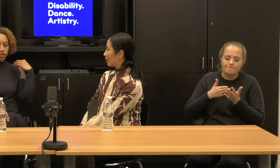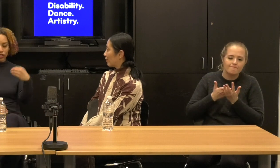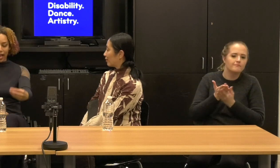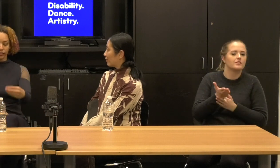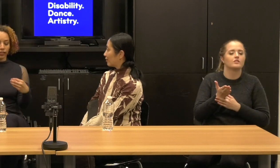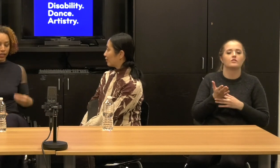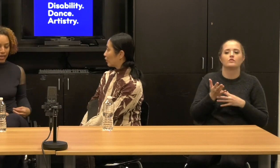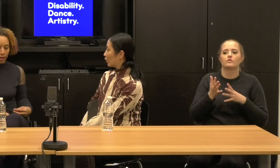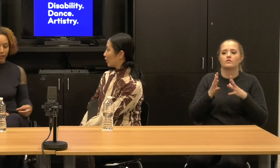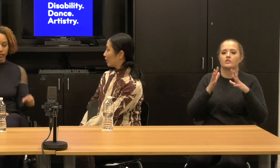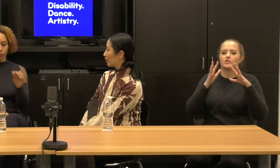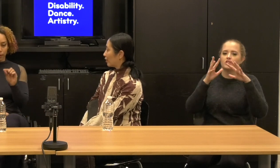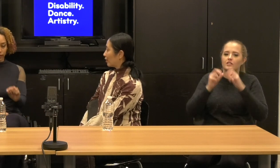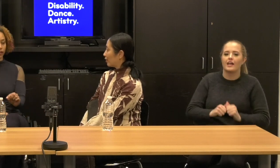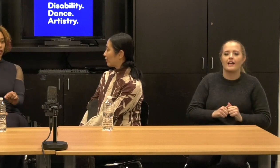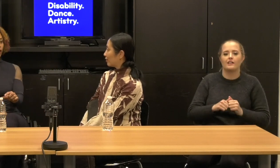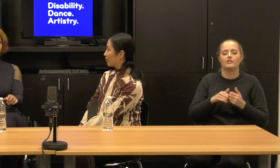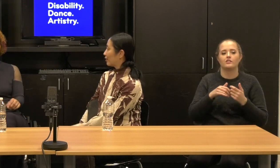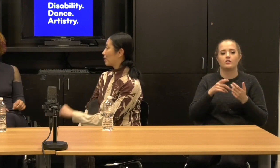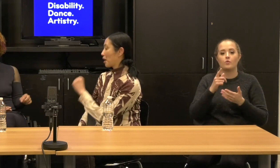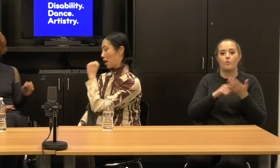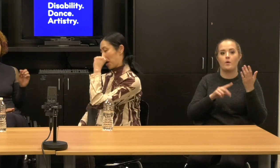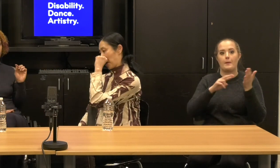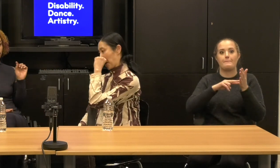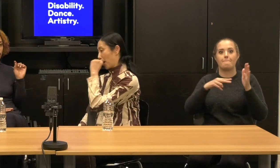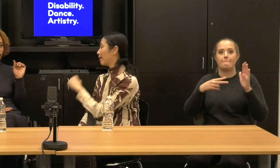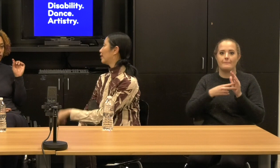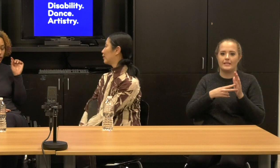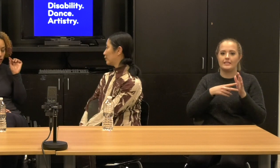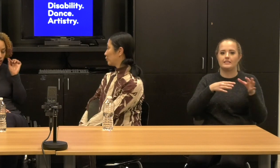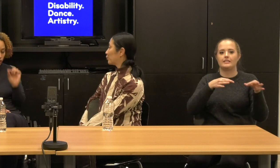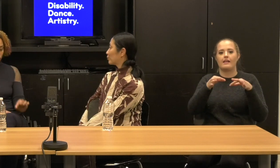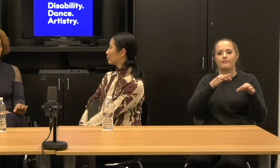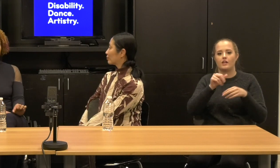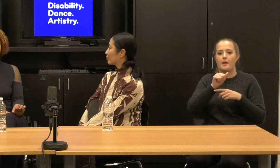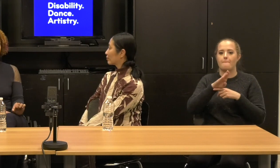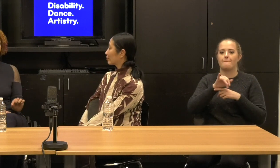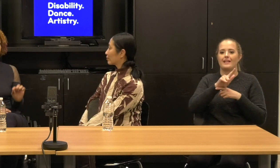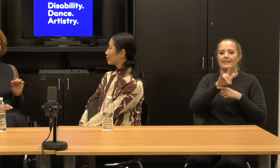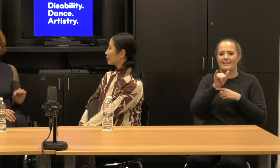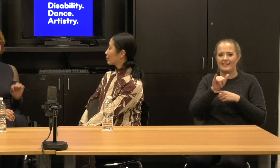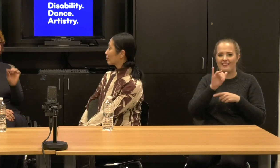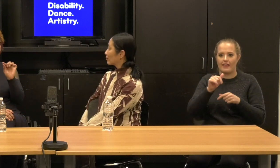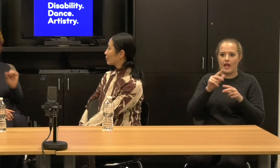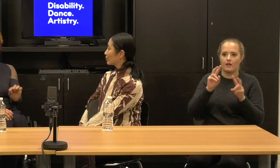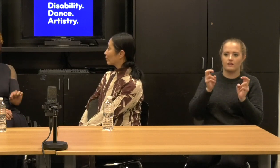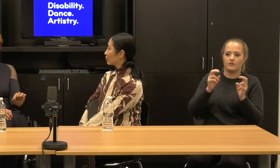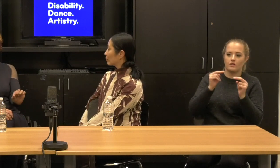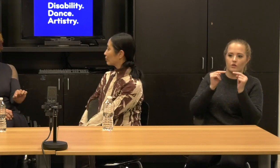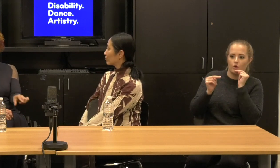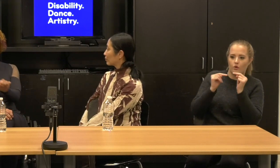It shattered the dynamics of the ability and that kind of negotiation of ability as extraordinary